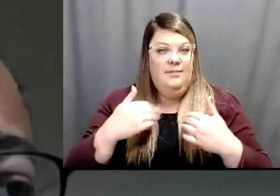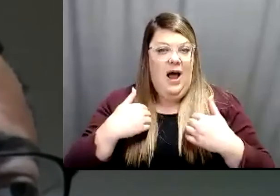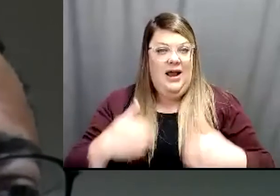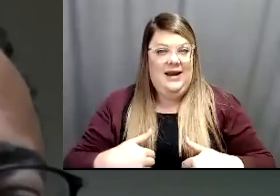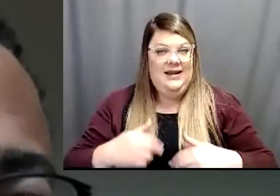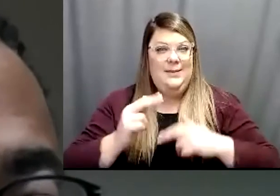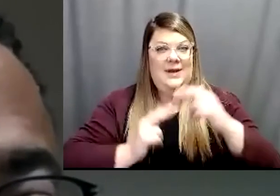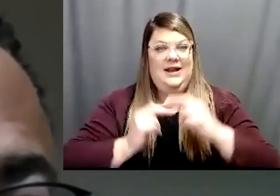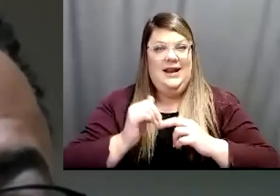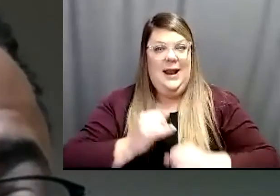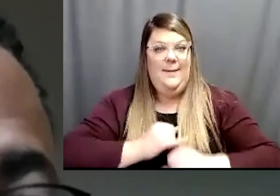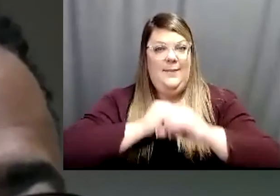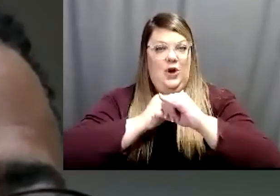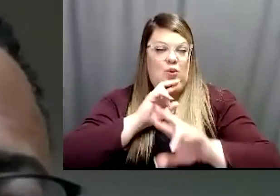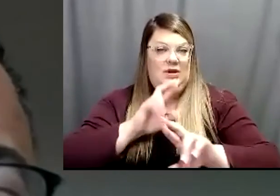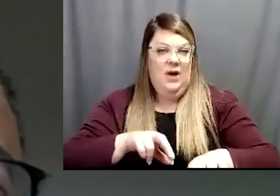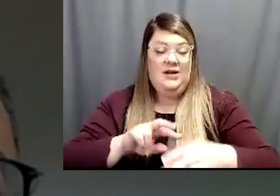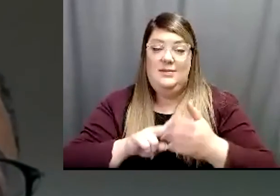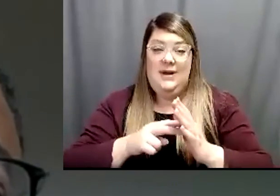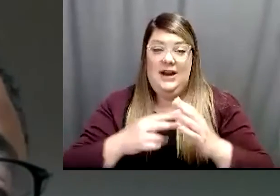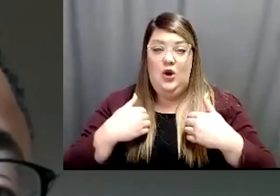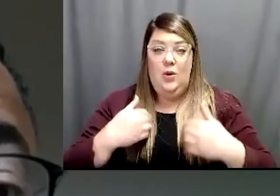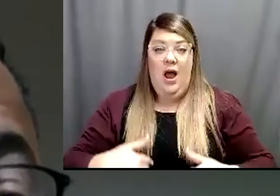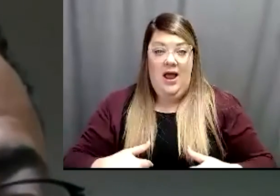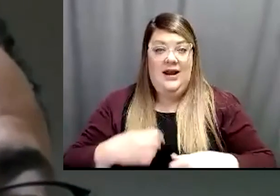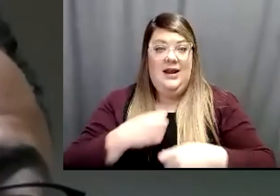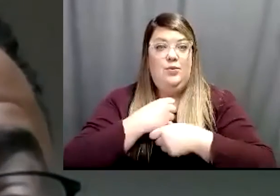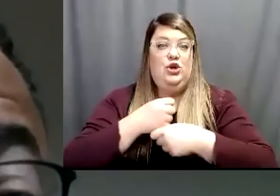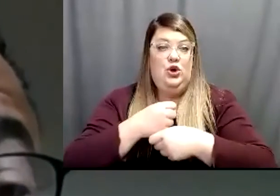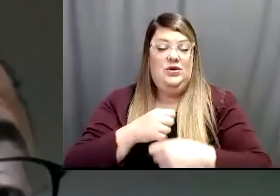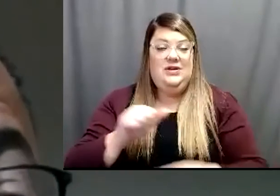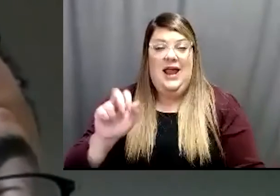your body starts to produce antibodies and that's the expected reaction and what we want